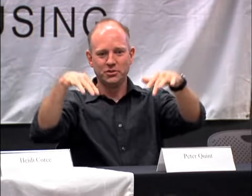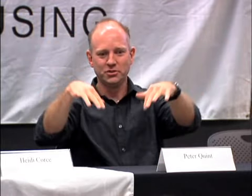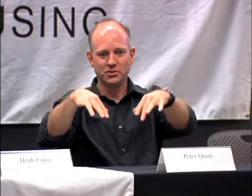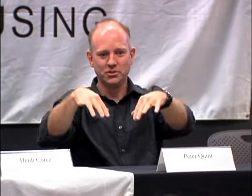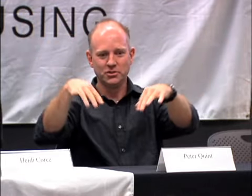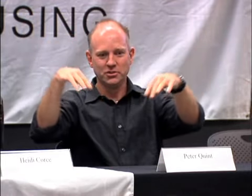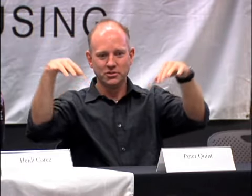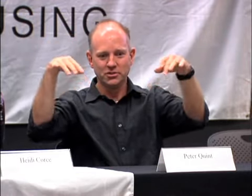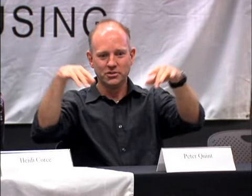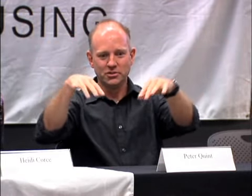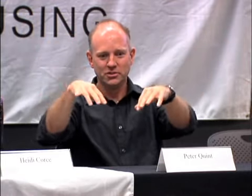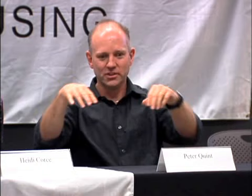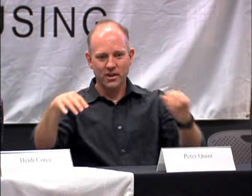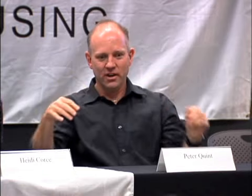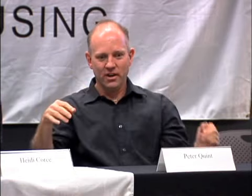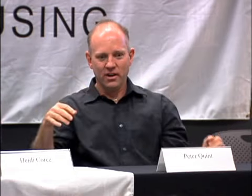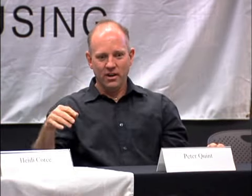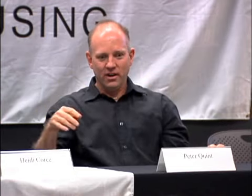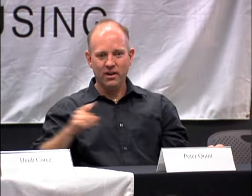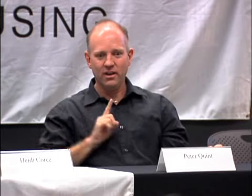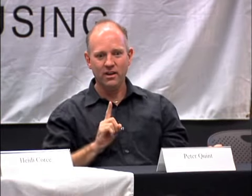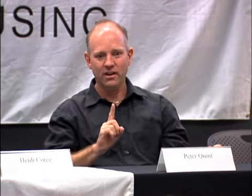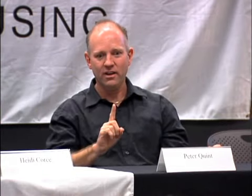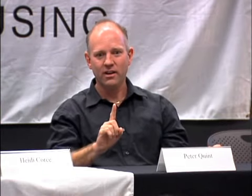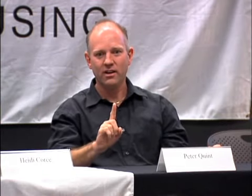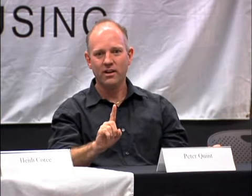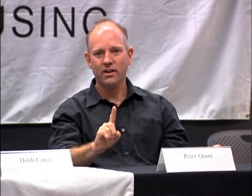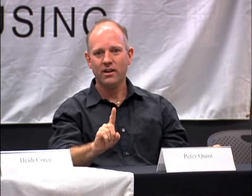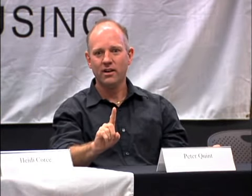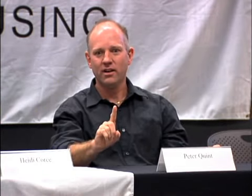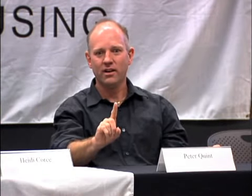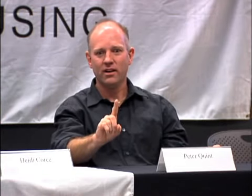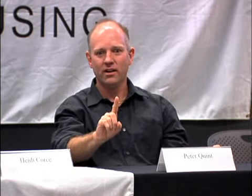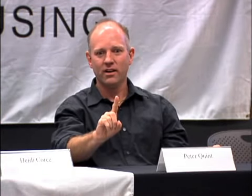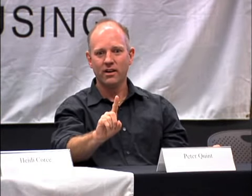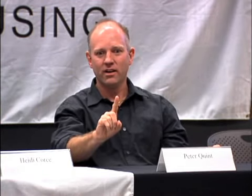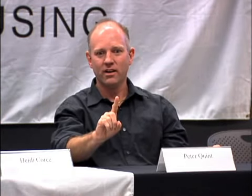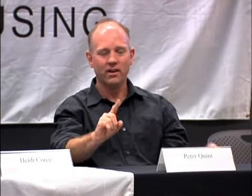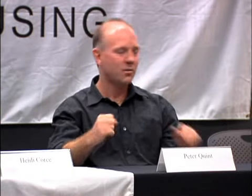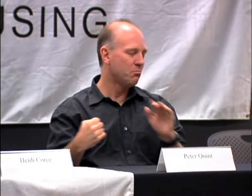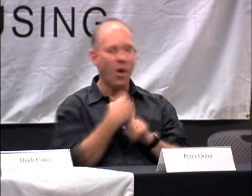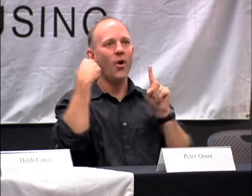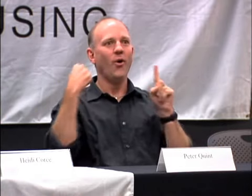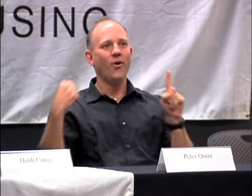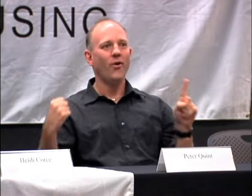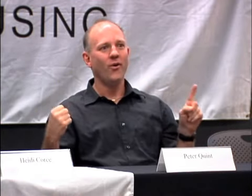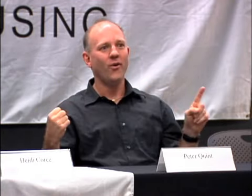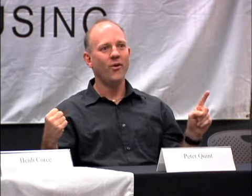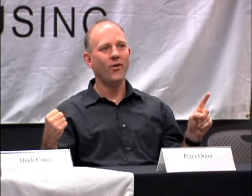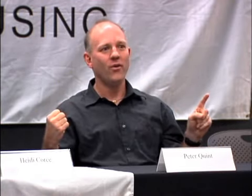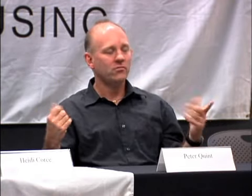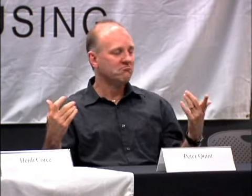AND THE LIGHTS CAME DOWN AND I WENT TO THEM. AND IT WAS AMAZING.